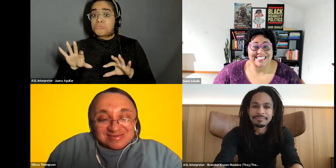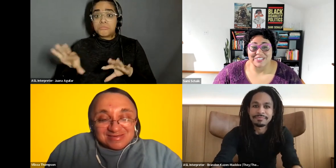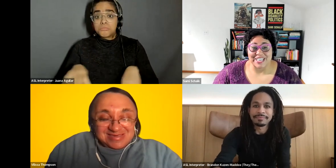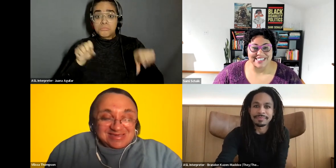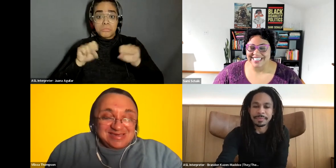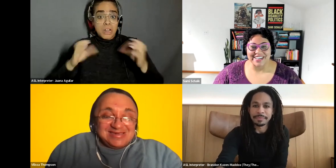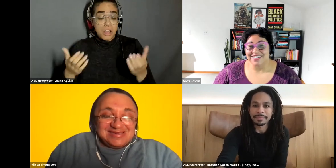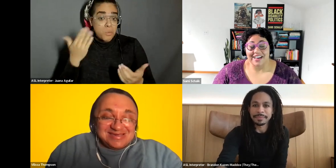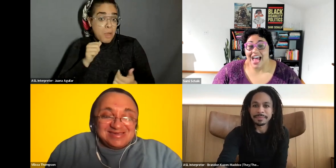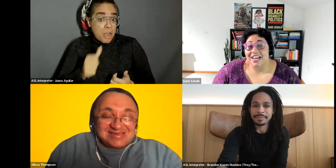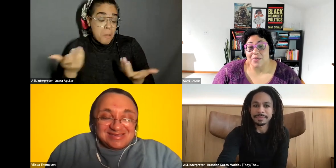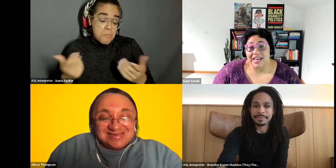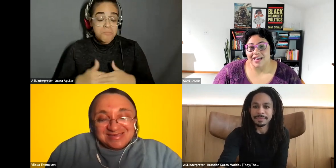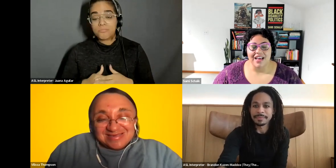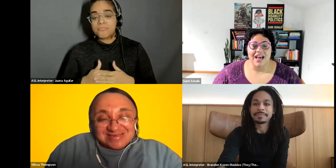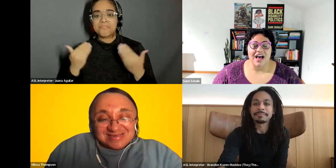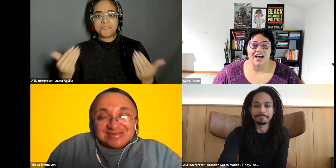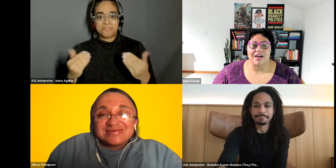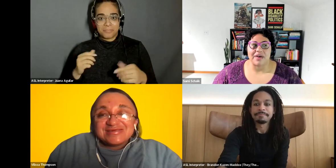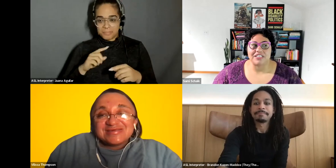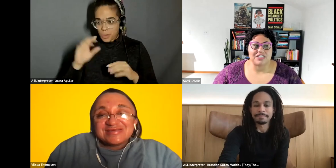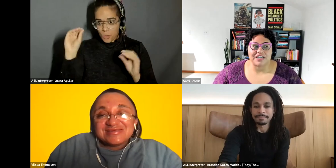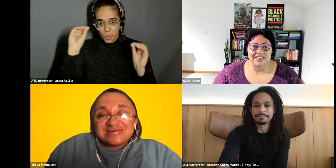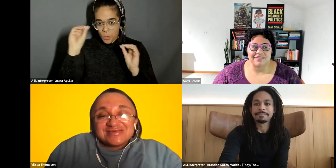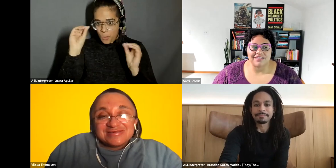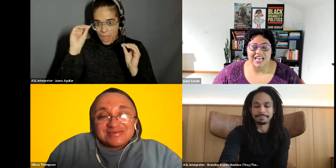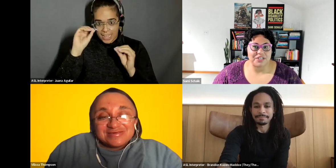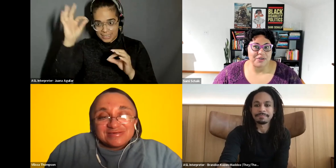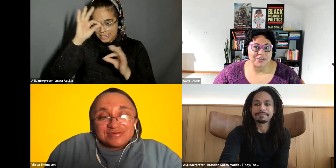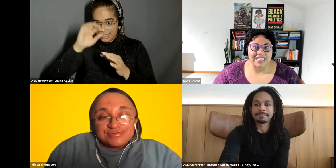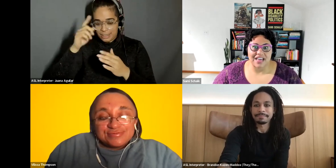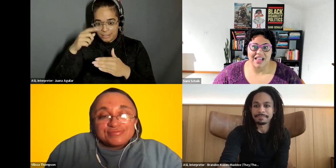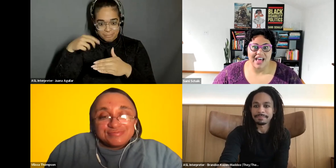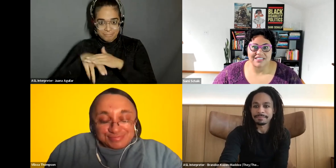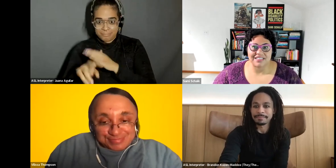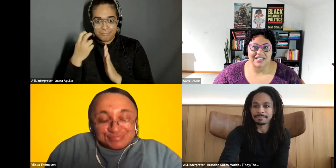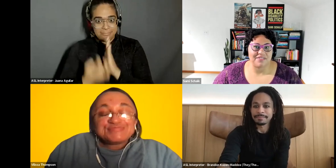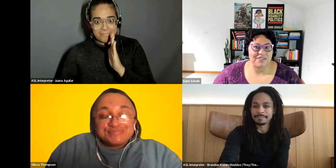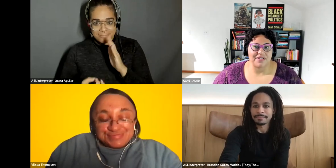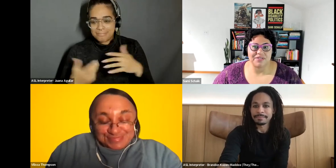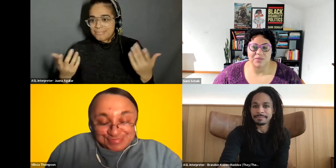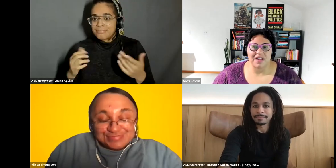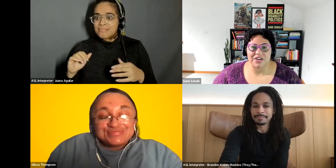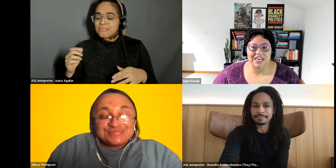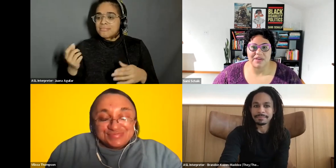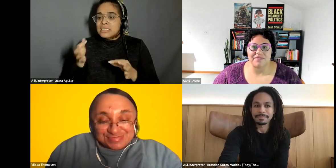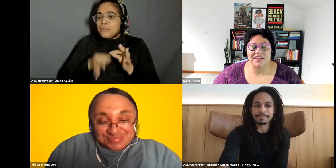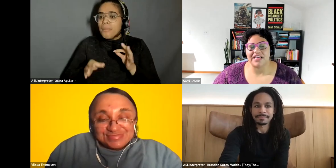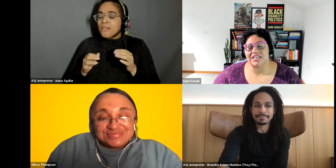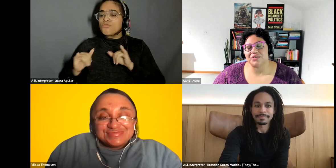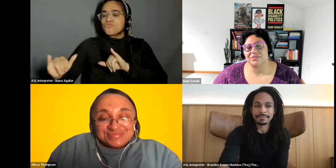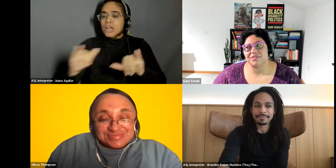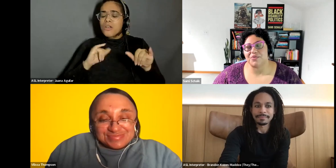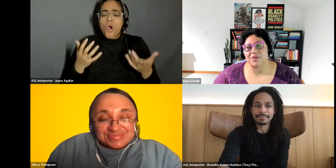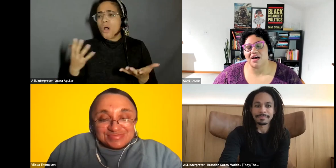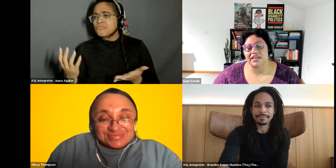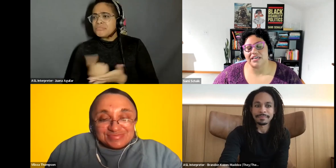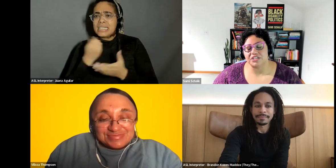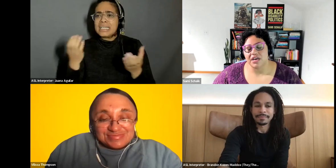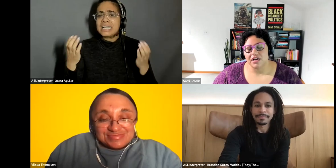Sami Schalk: sounds good, you know. I had no idea I just took it as you do. You just take a class that fulfills whatever you need to be fulfilling as you go through college.